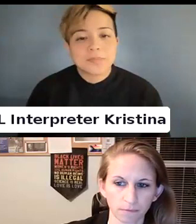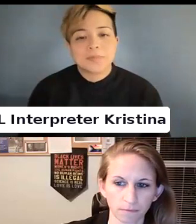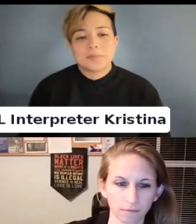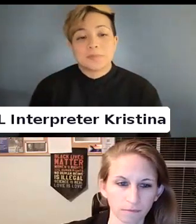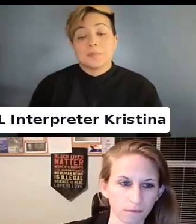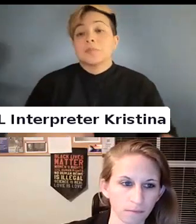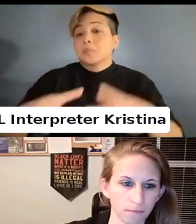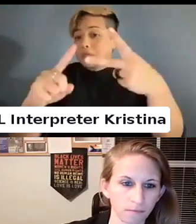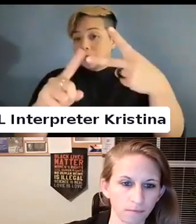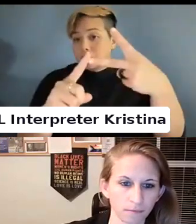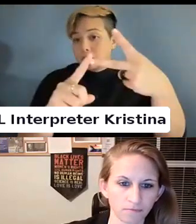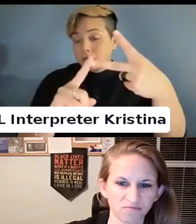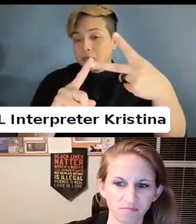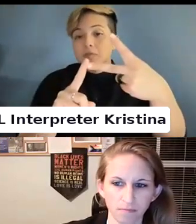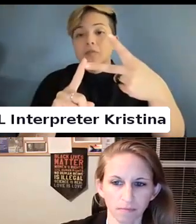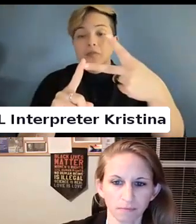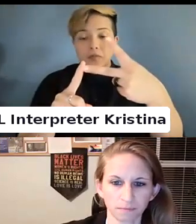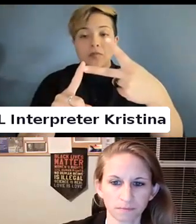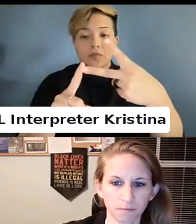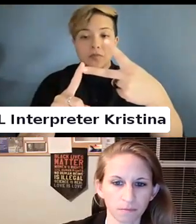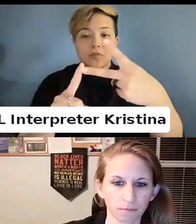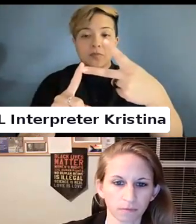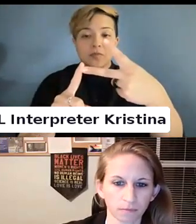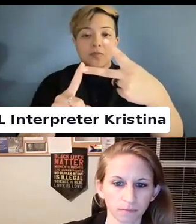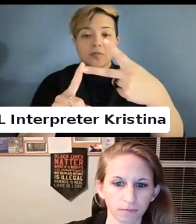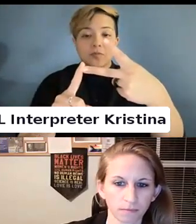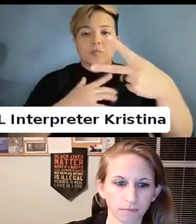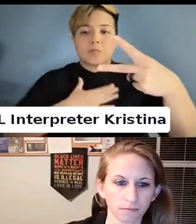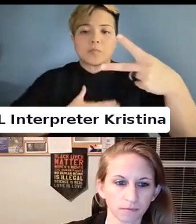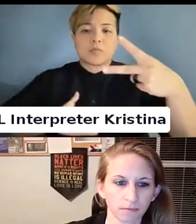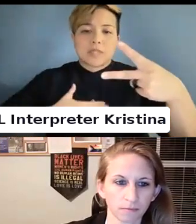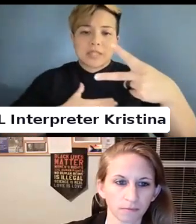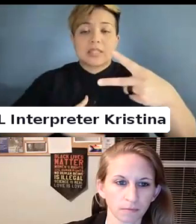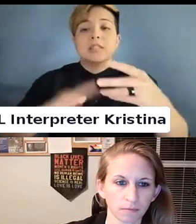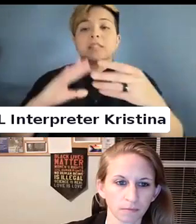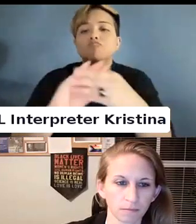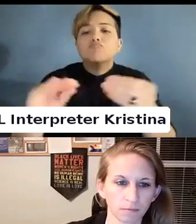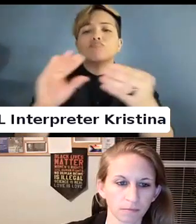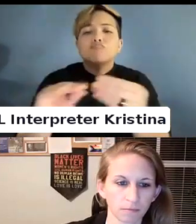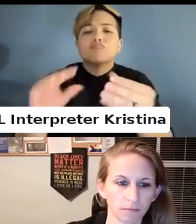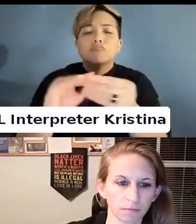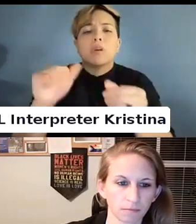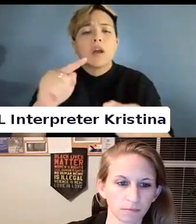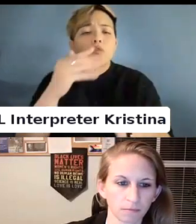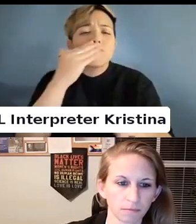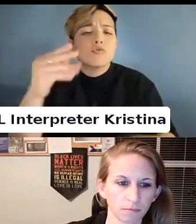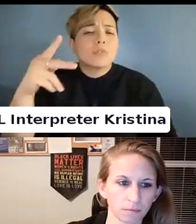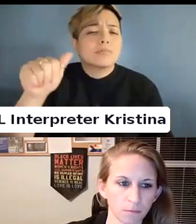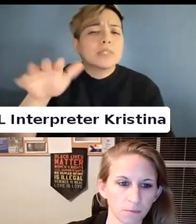The second thing is to please speak at a reasonable pace.